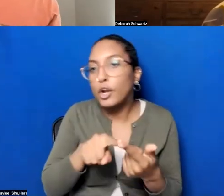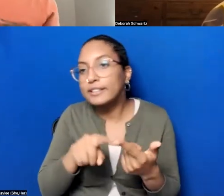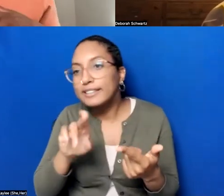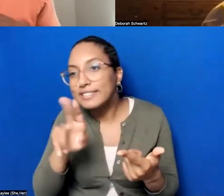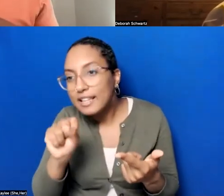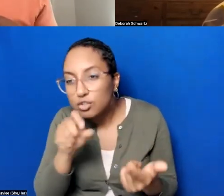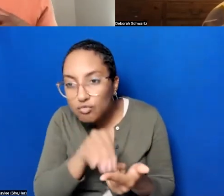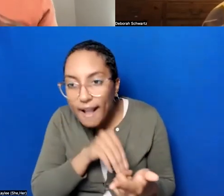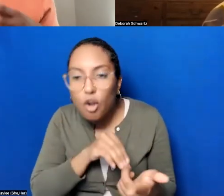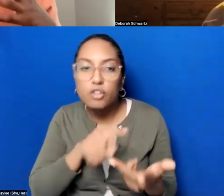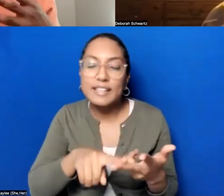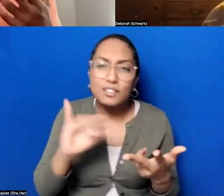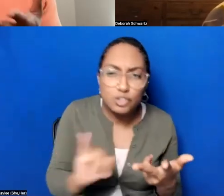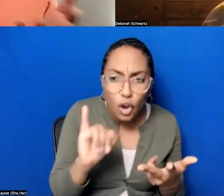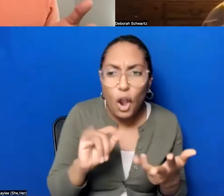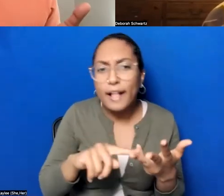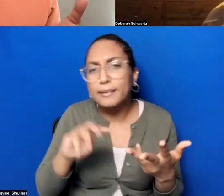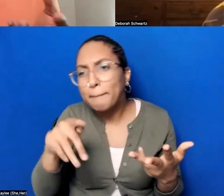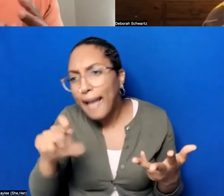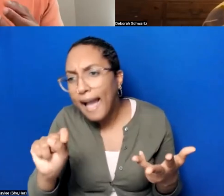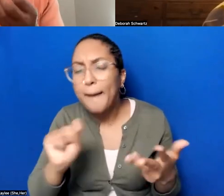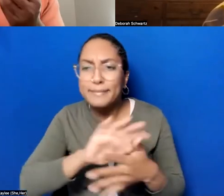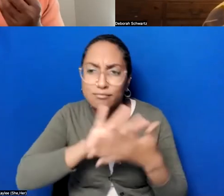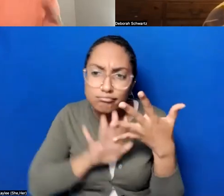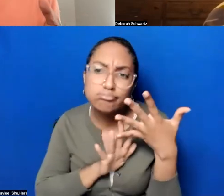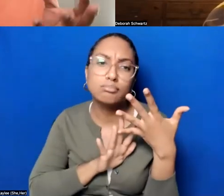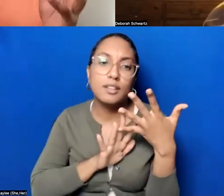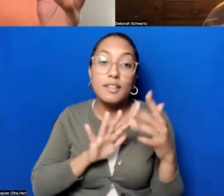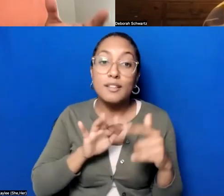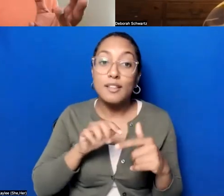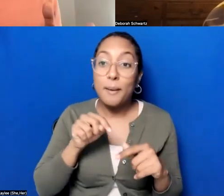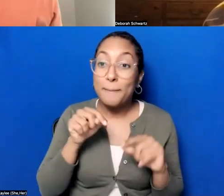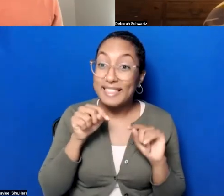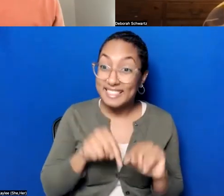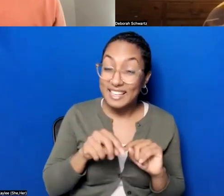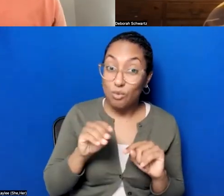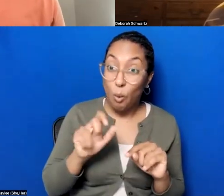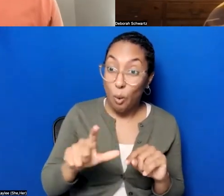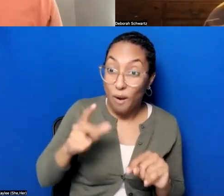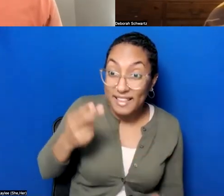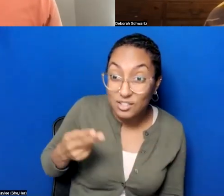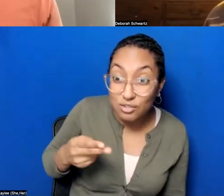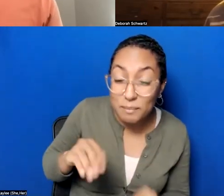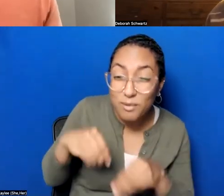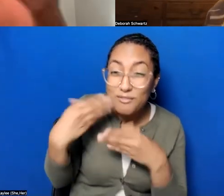maps and, you know, these oral histories are providing rich archival material, the, the benefit